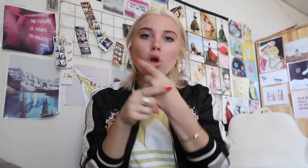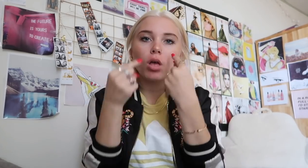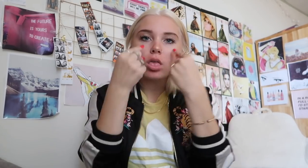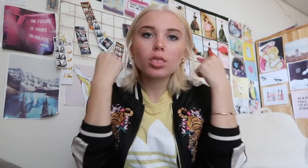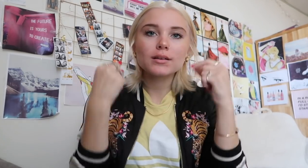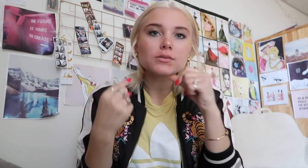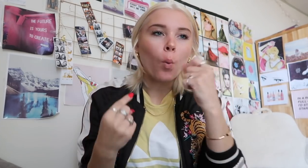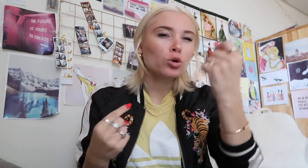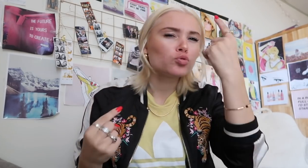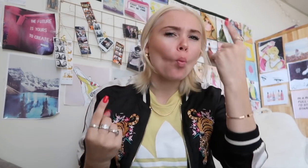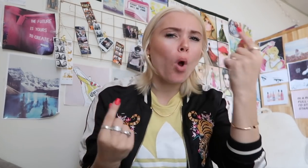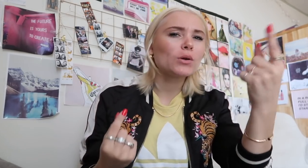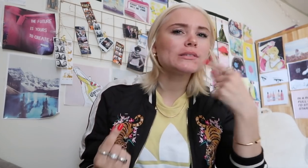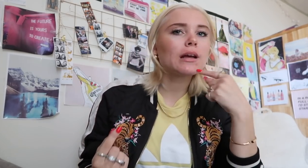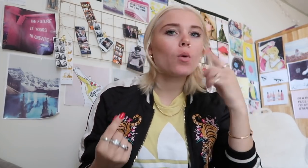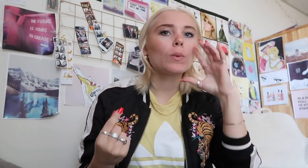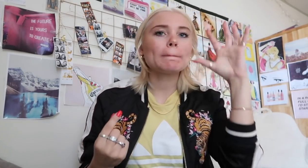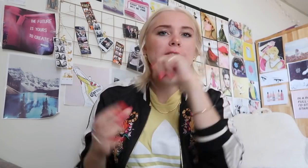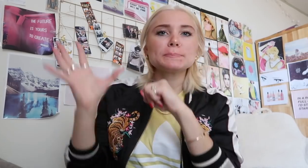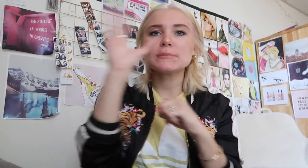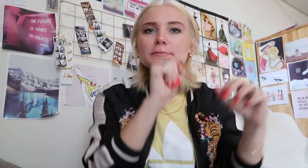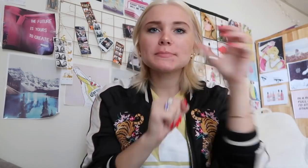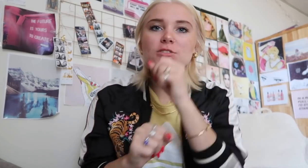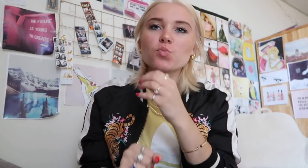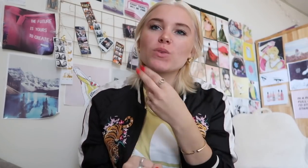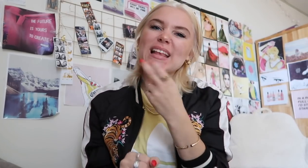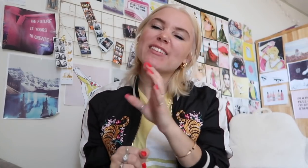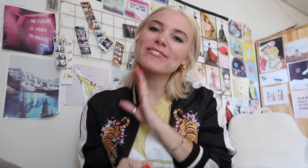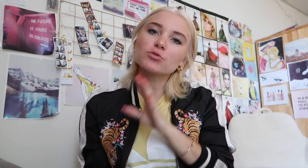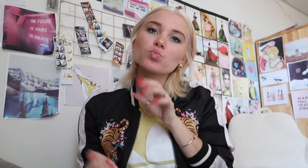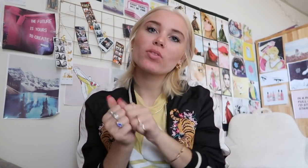my brother can hear but not the whole thing